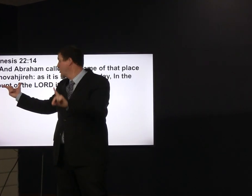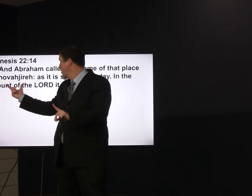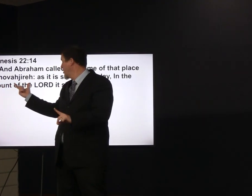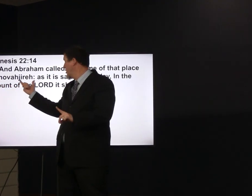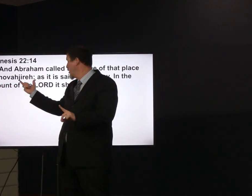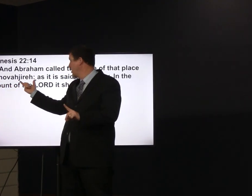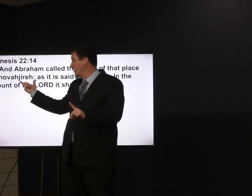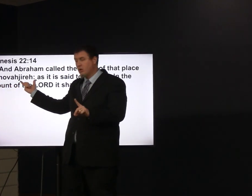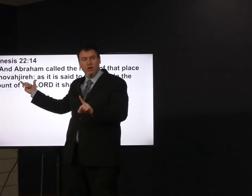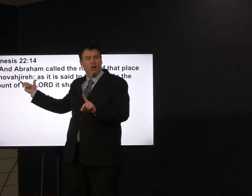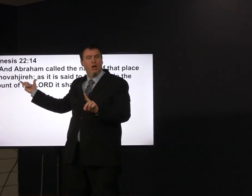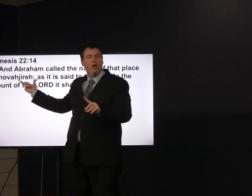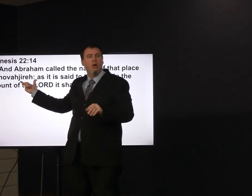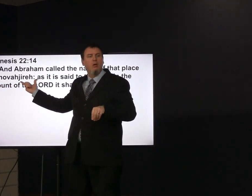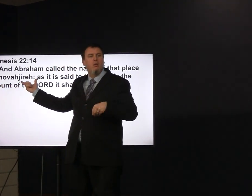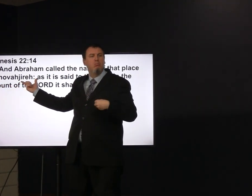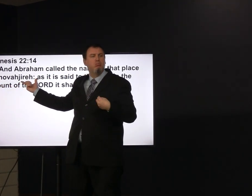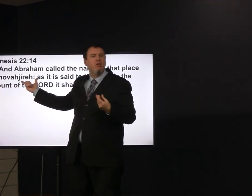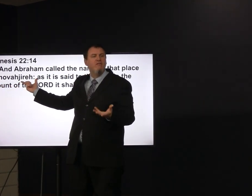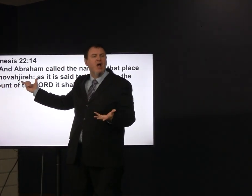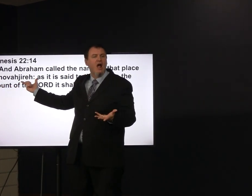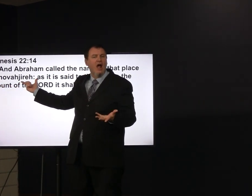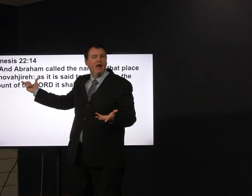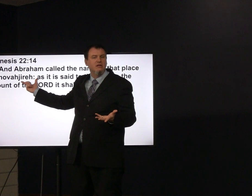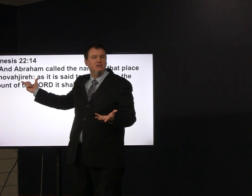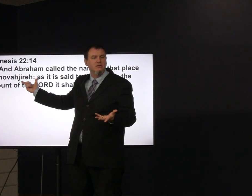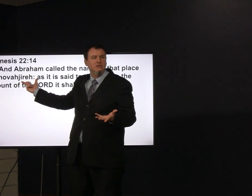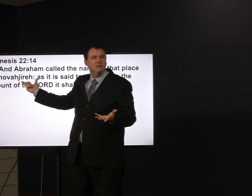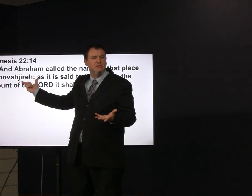this is Lord provides